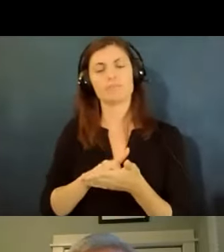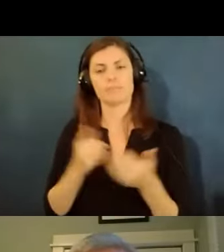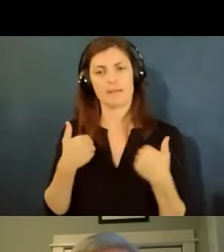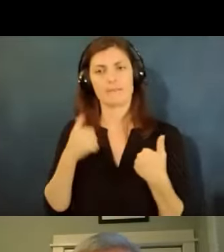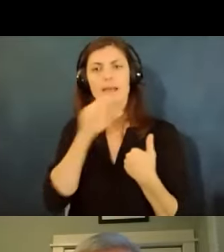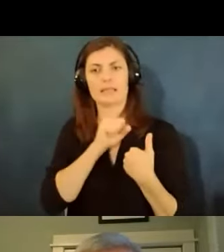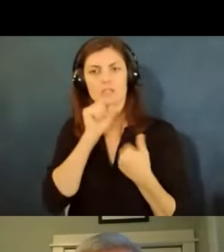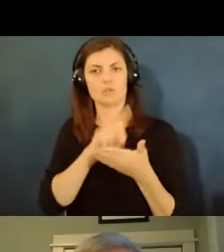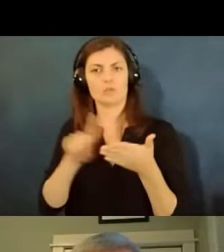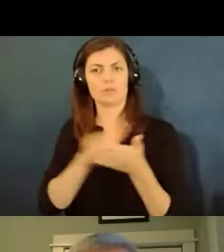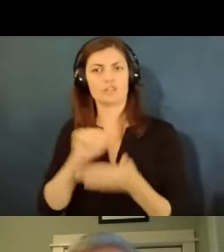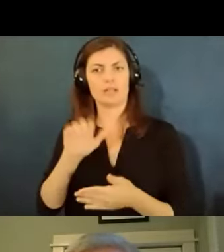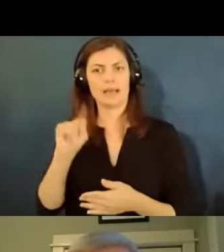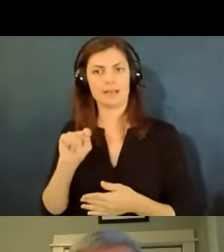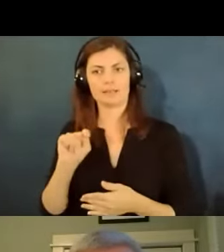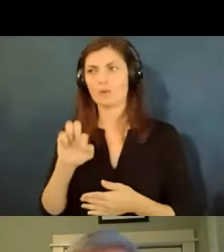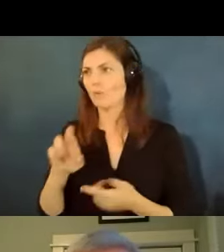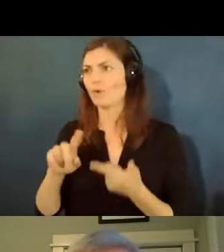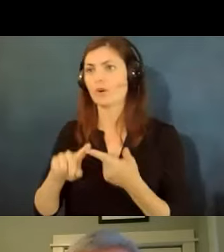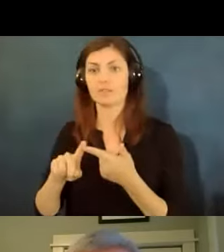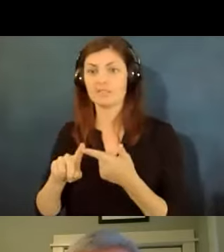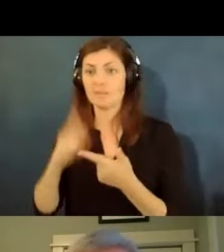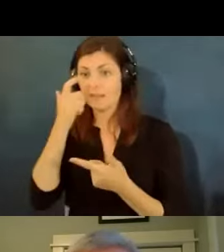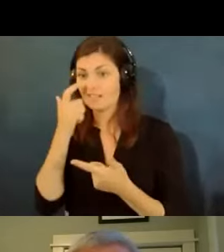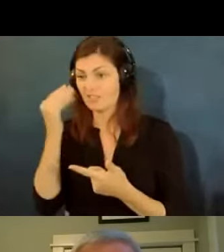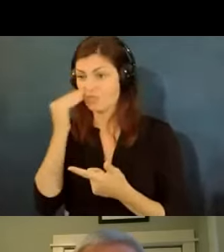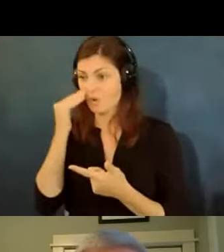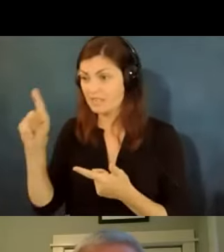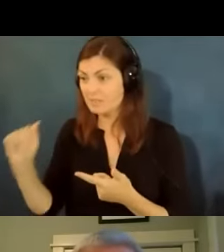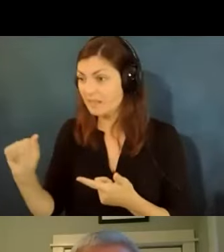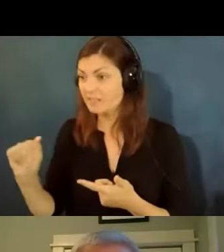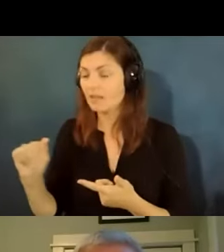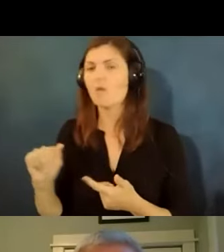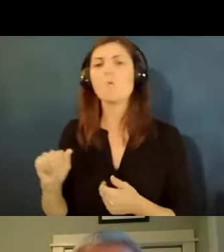basis of disability so you're not asking for anything but they know you have a disability